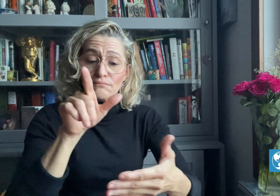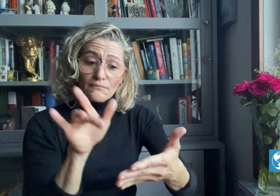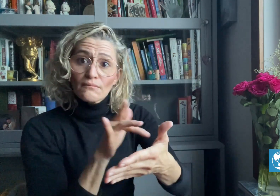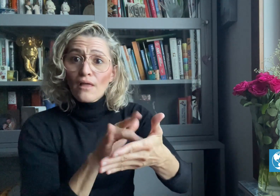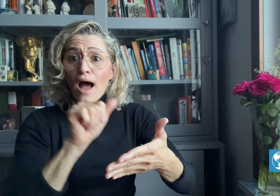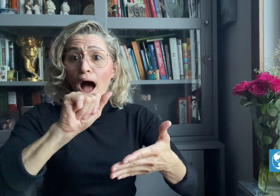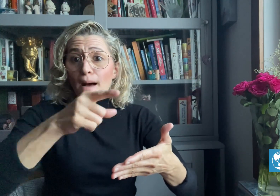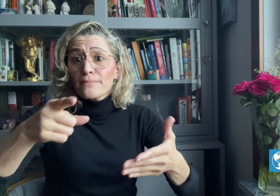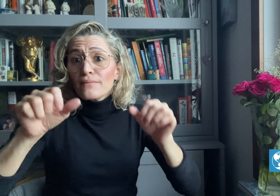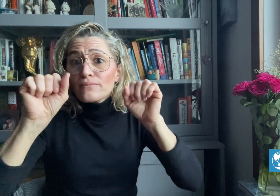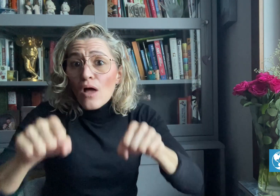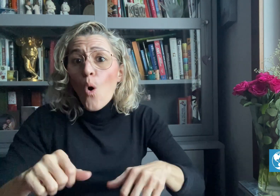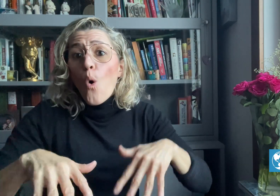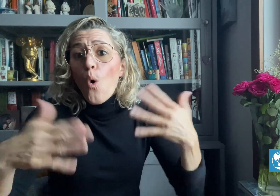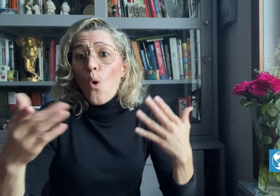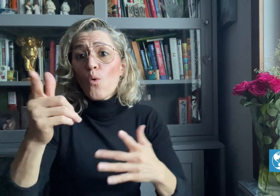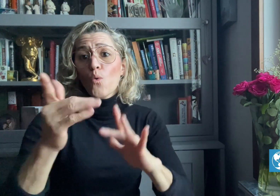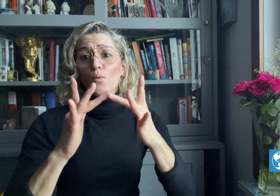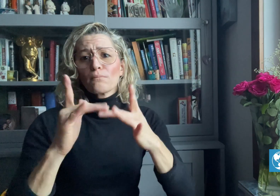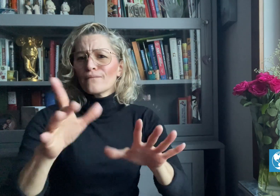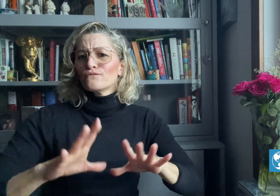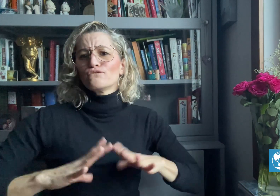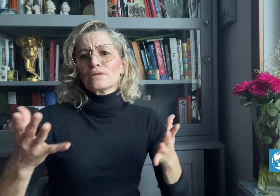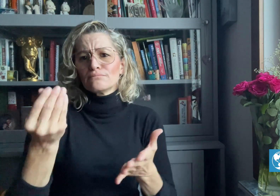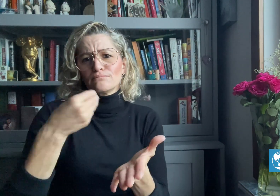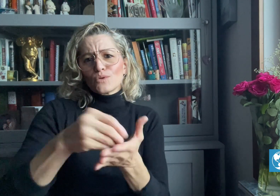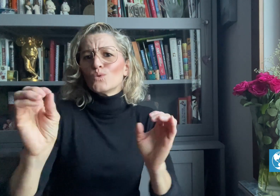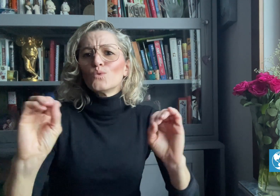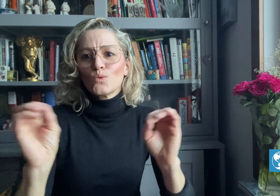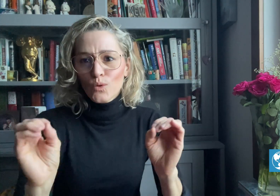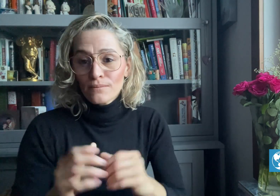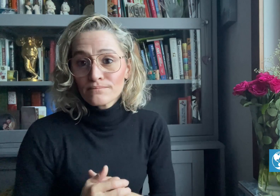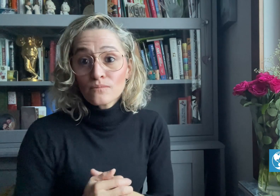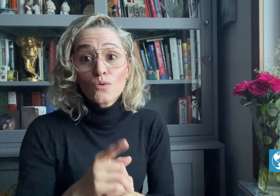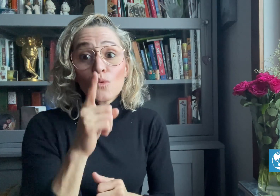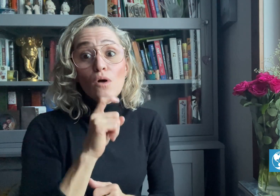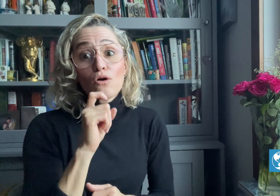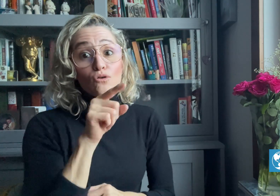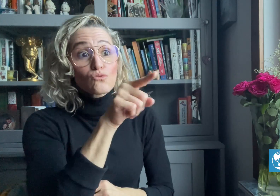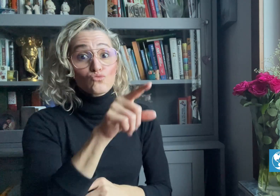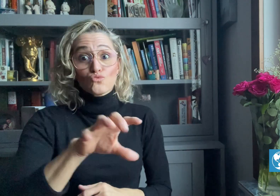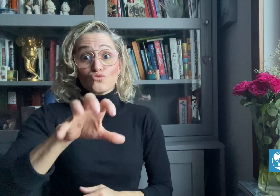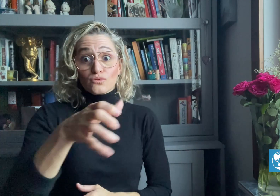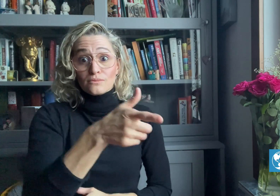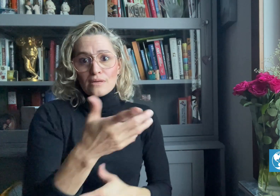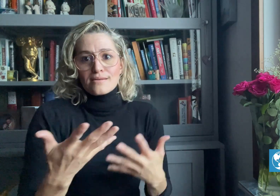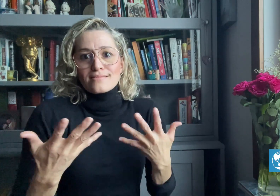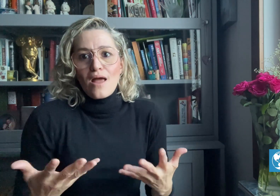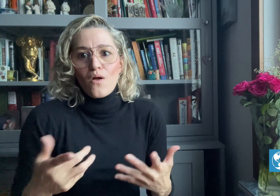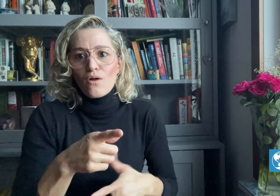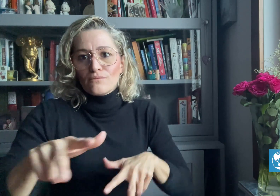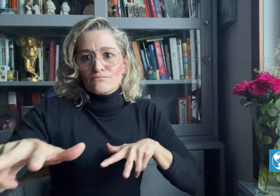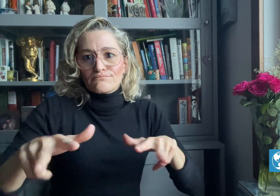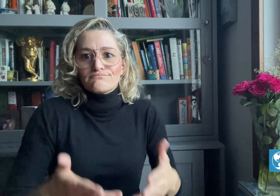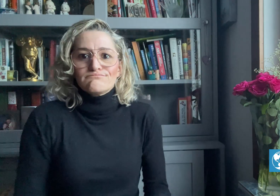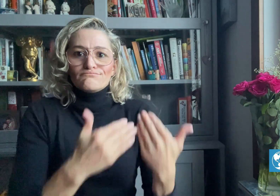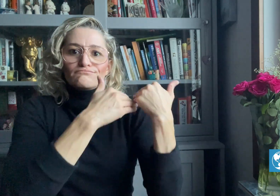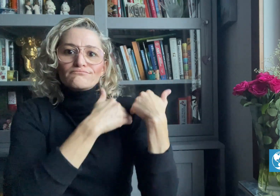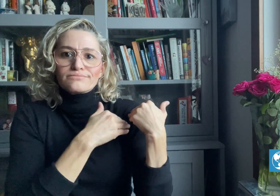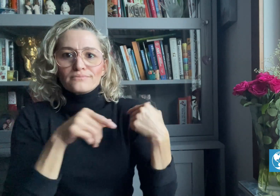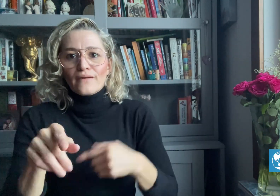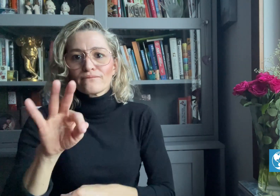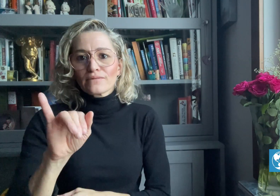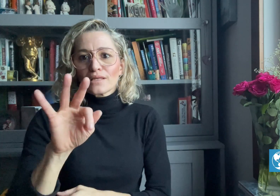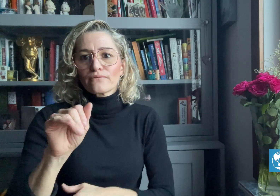using an app or via the web free of charge. Qatar is currently